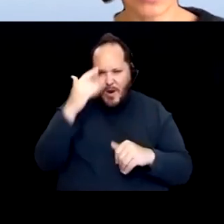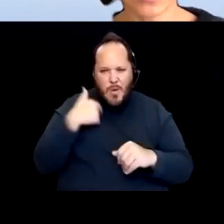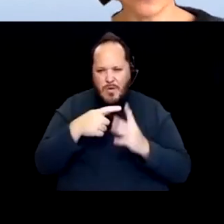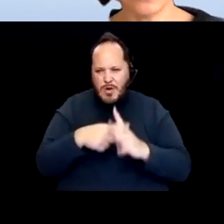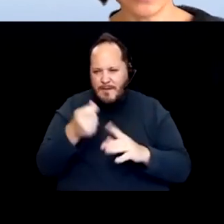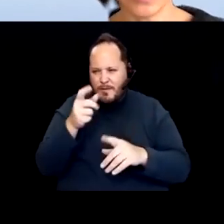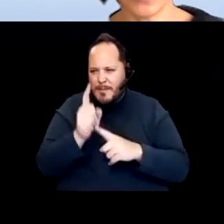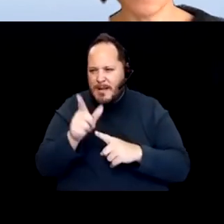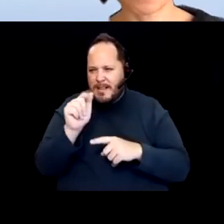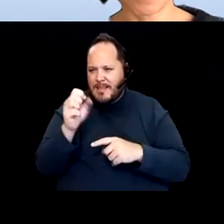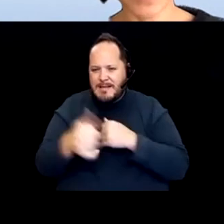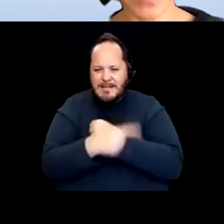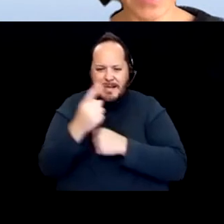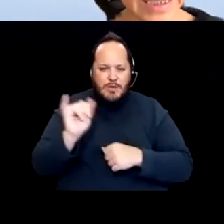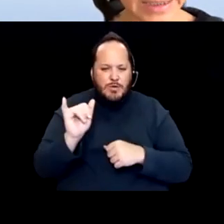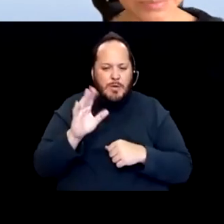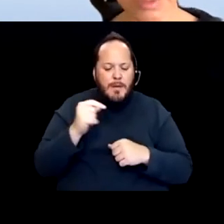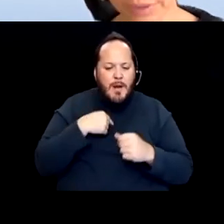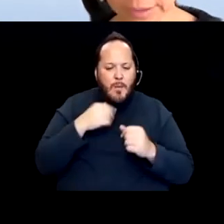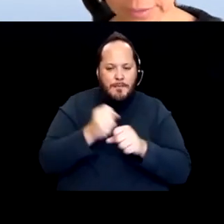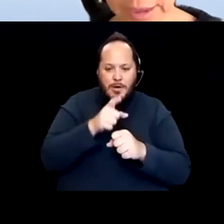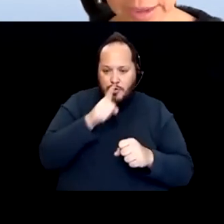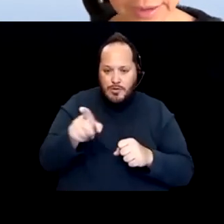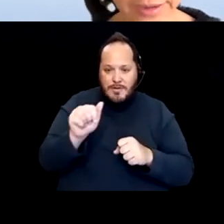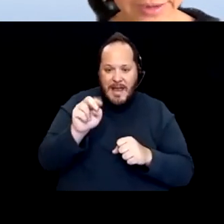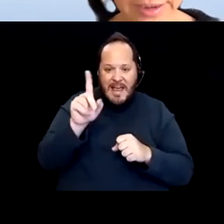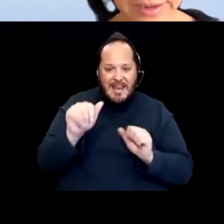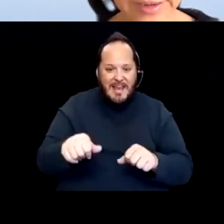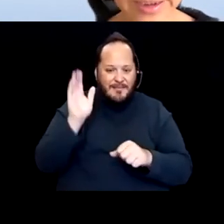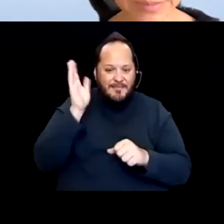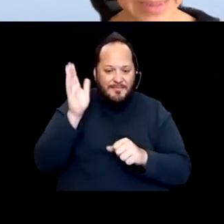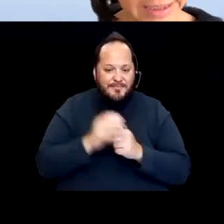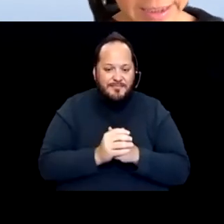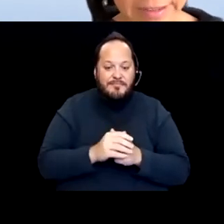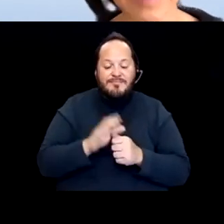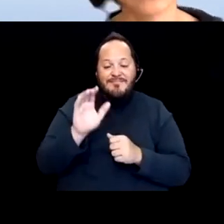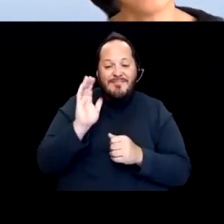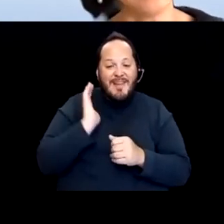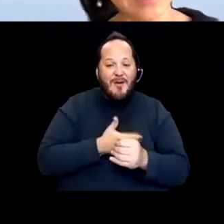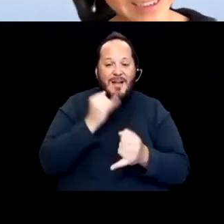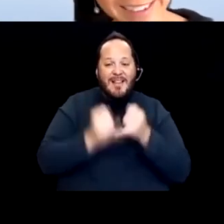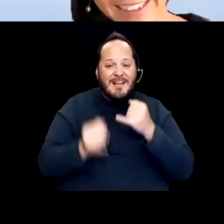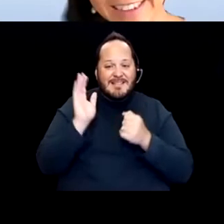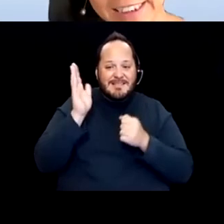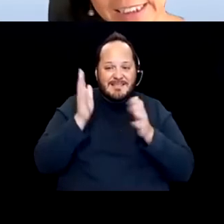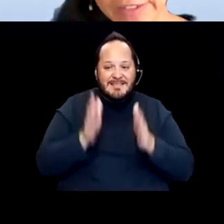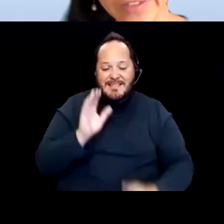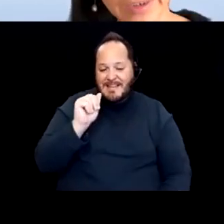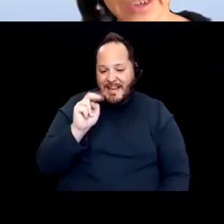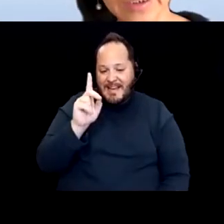So Andy Imparato our last panelist here but it's certainly not the least is the Executive Director